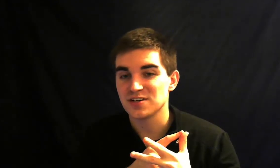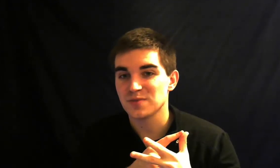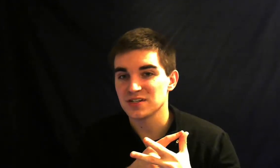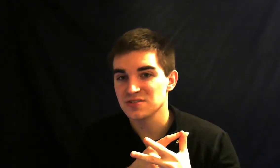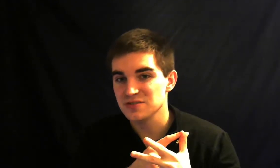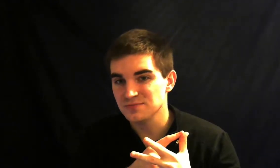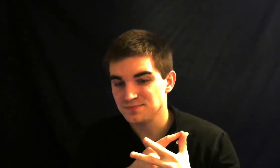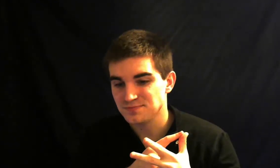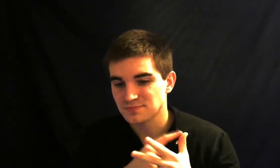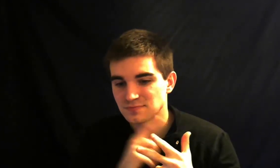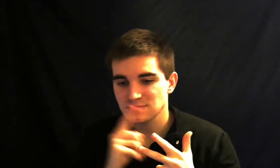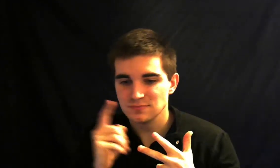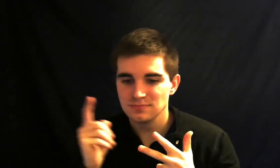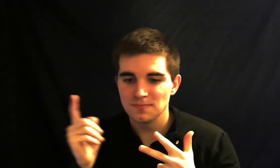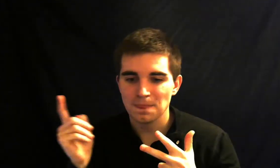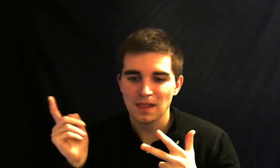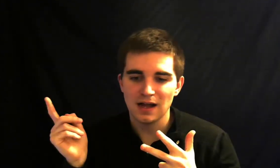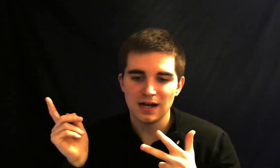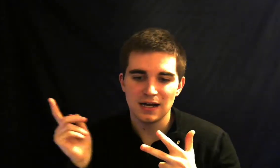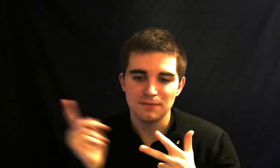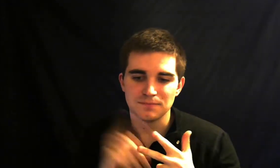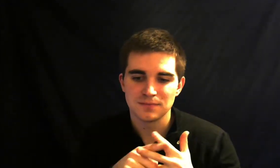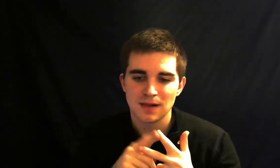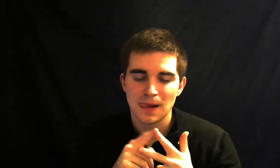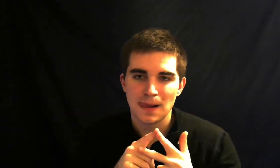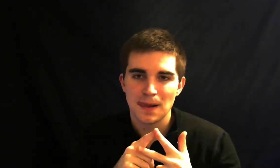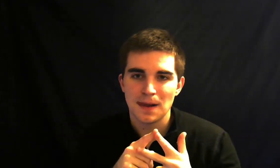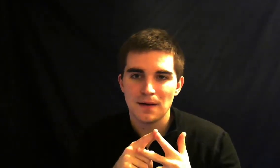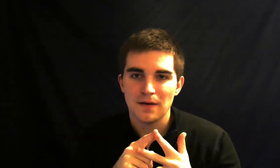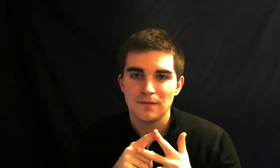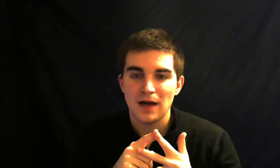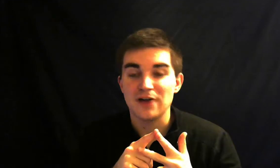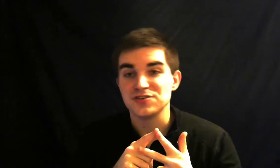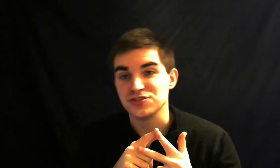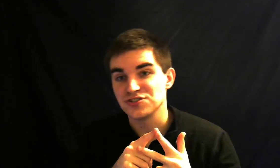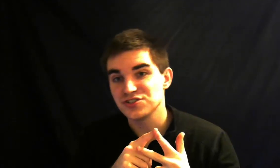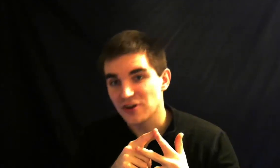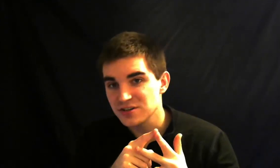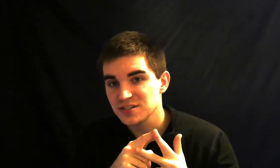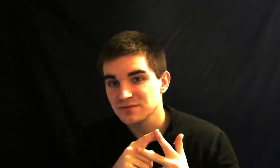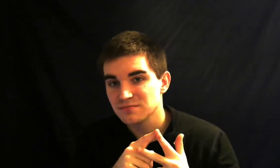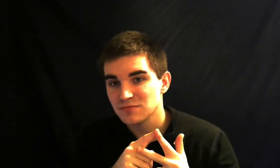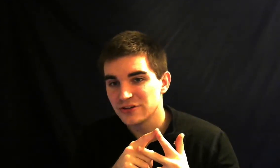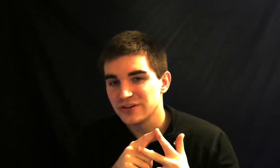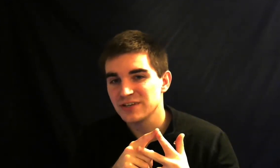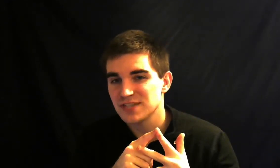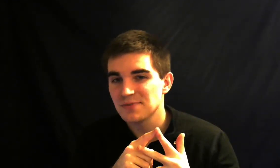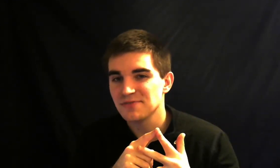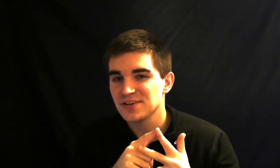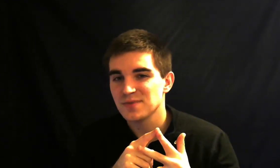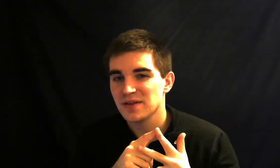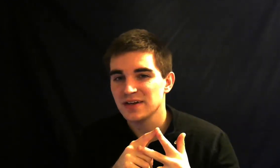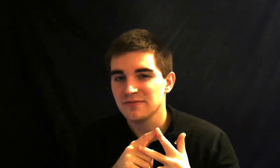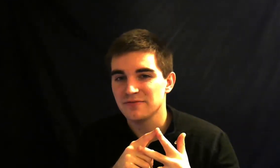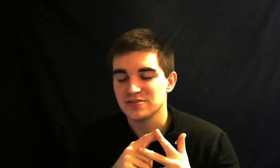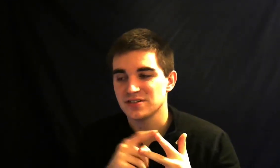how you should start learning receptive fingerspelling versus